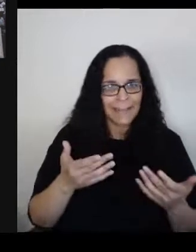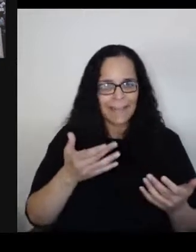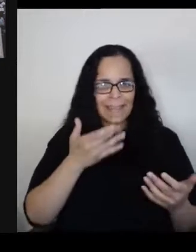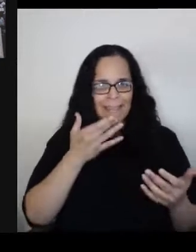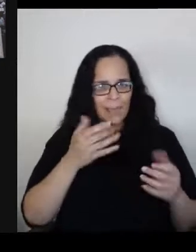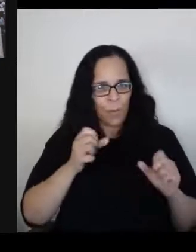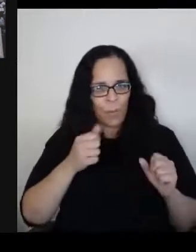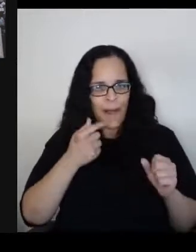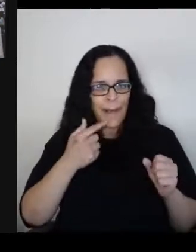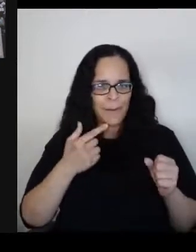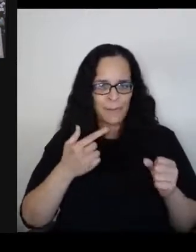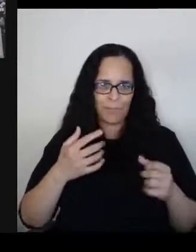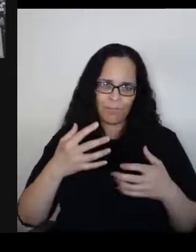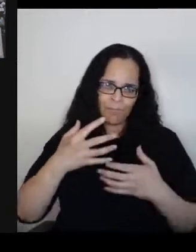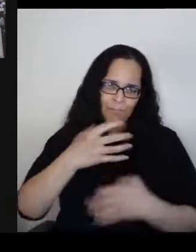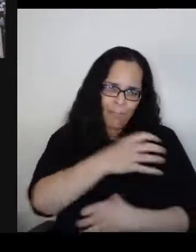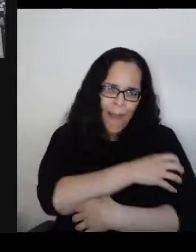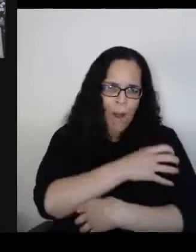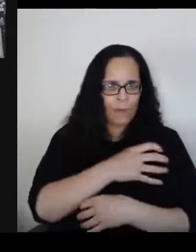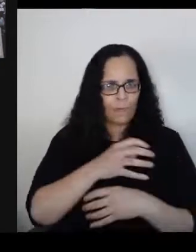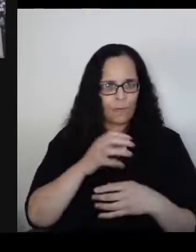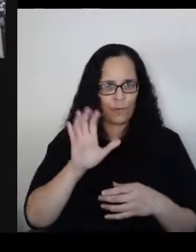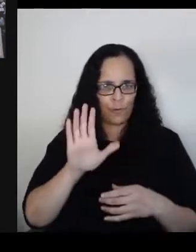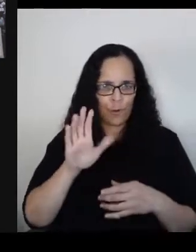to this day. So I thank you for your candor.